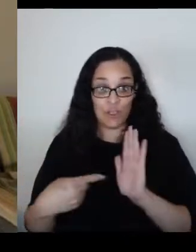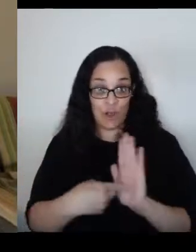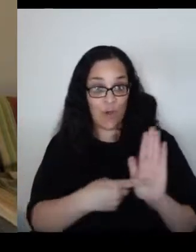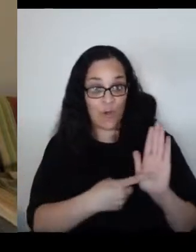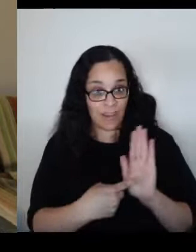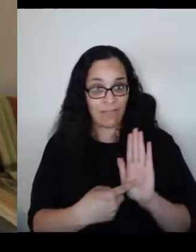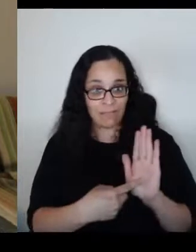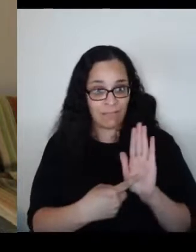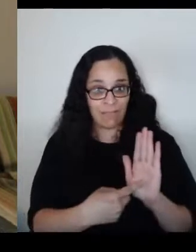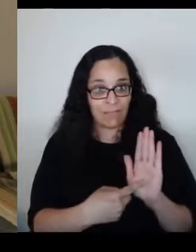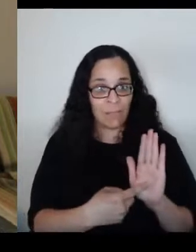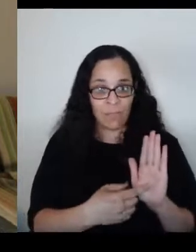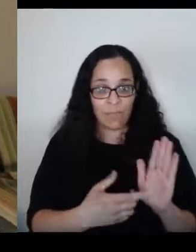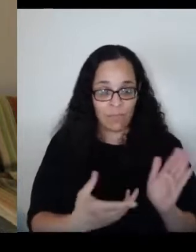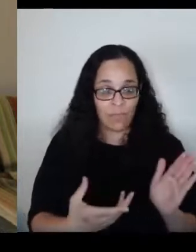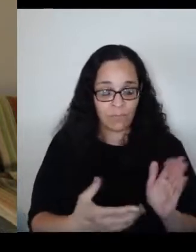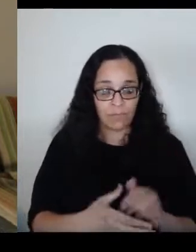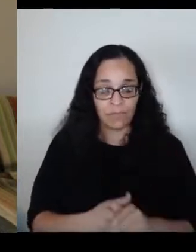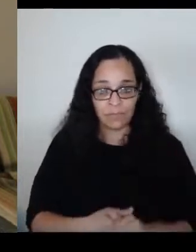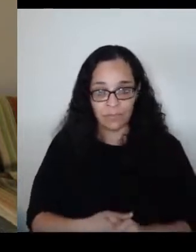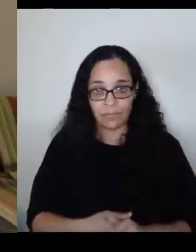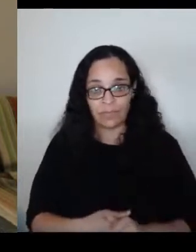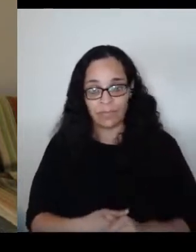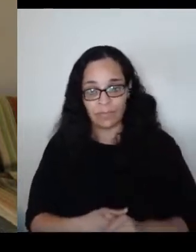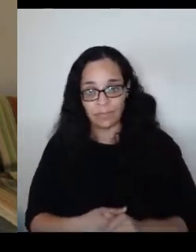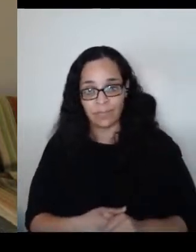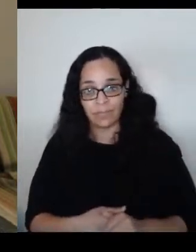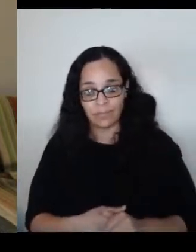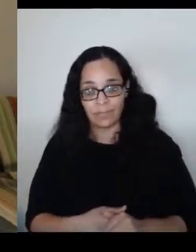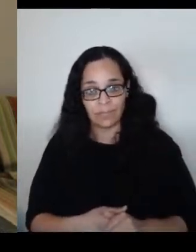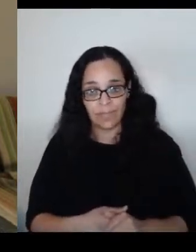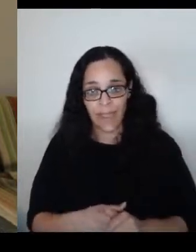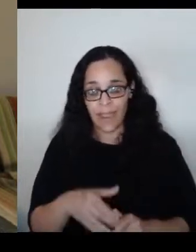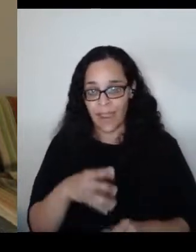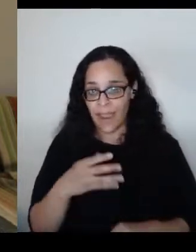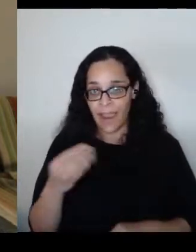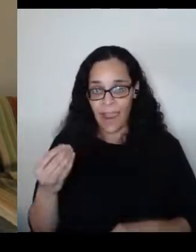and we have to somehow decompress these people